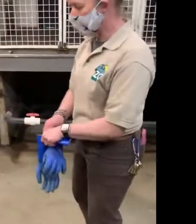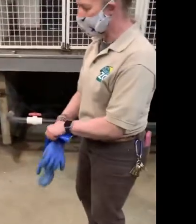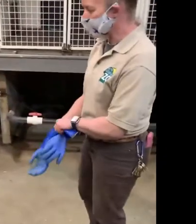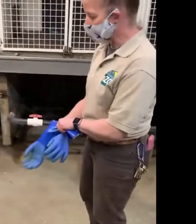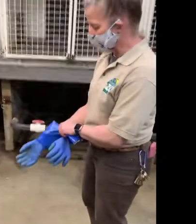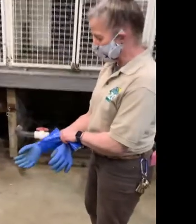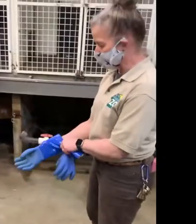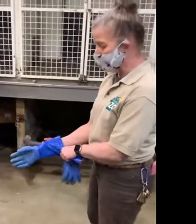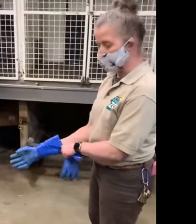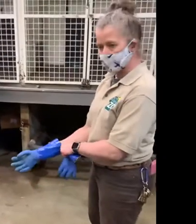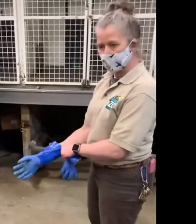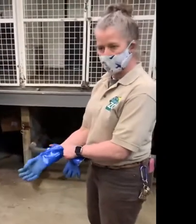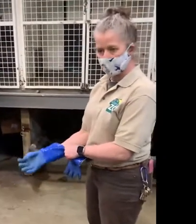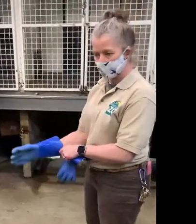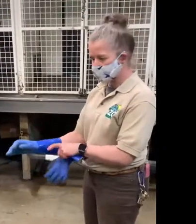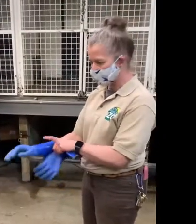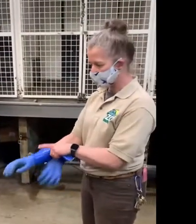The gloves are not quite for protection.